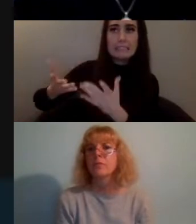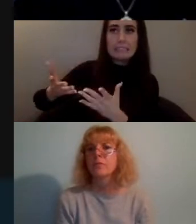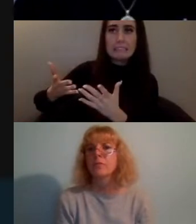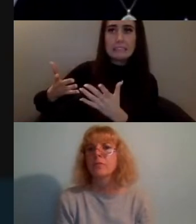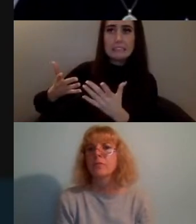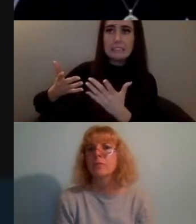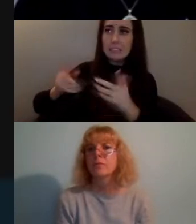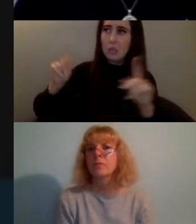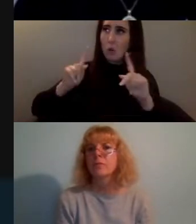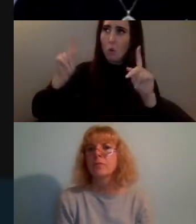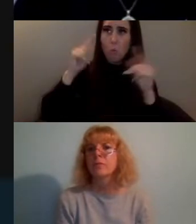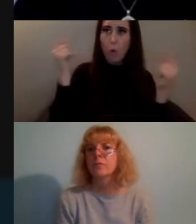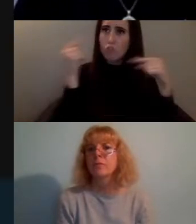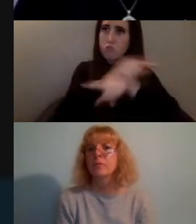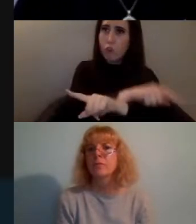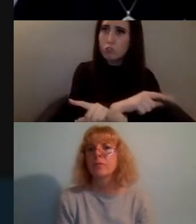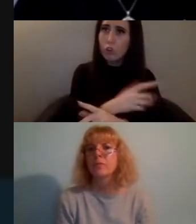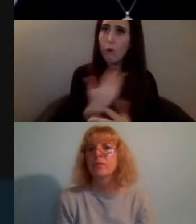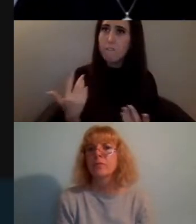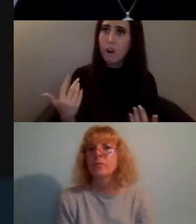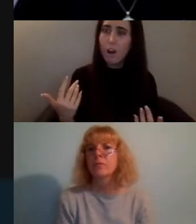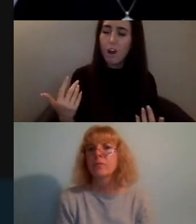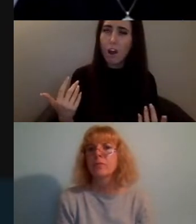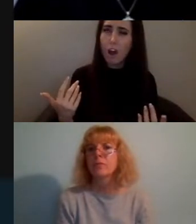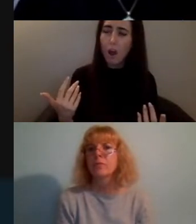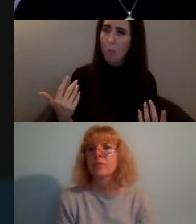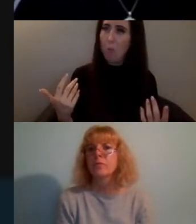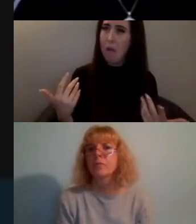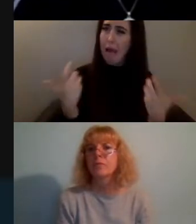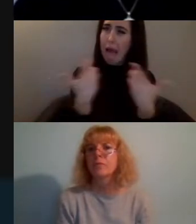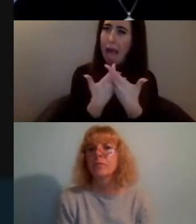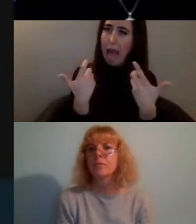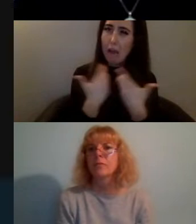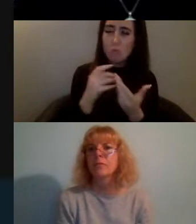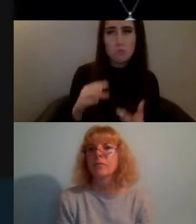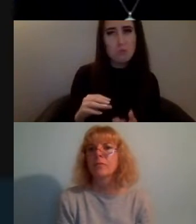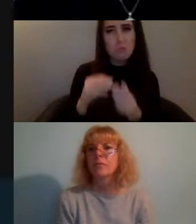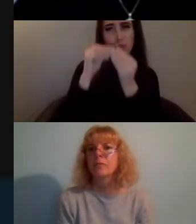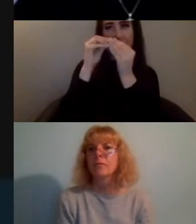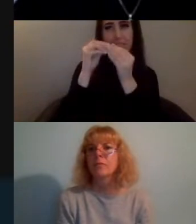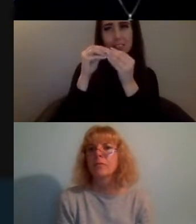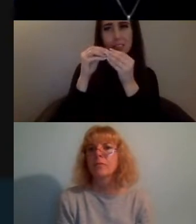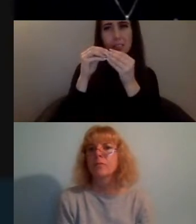how can this actually build a stronger revolutionary movement - next slide please